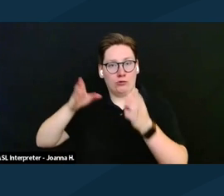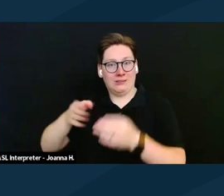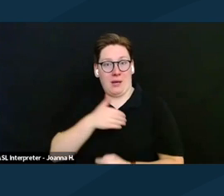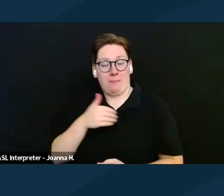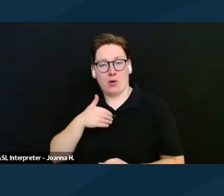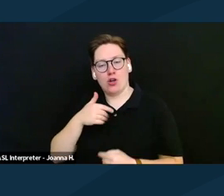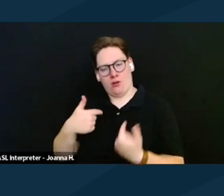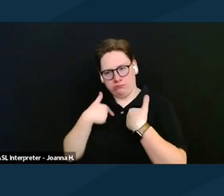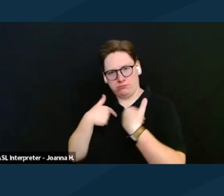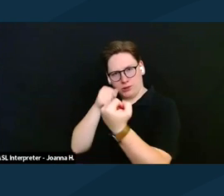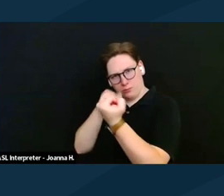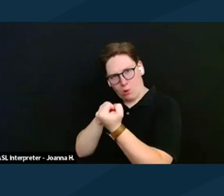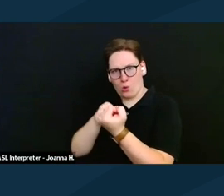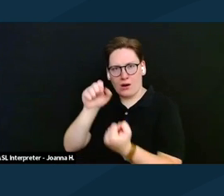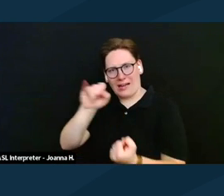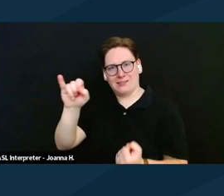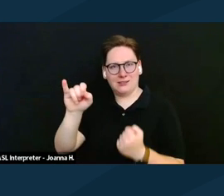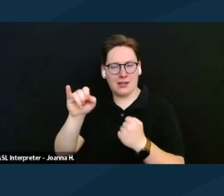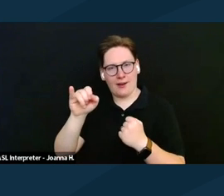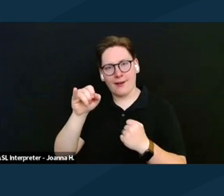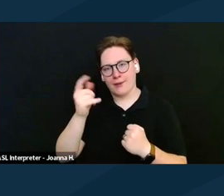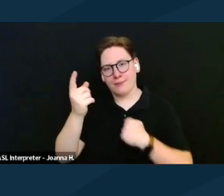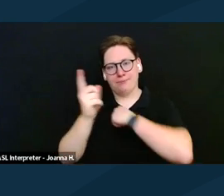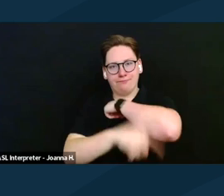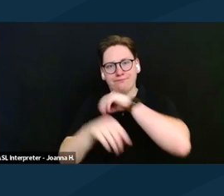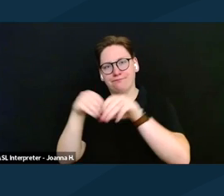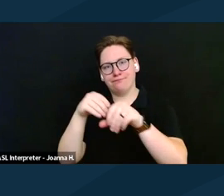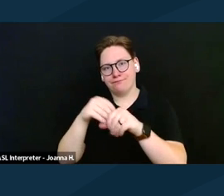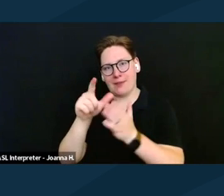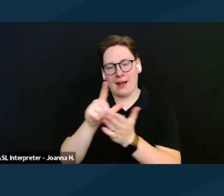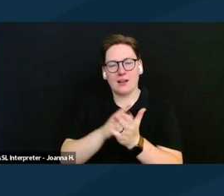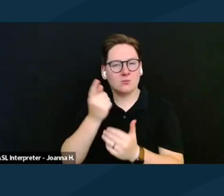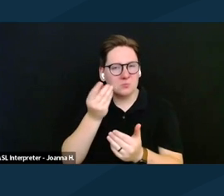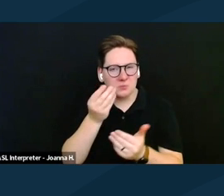for the SSI Savings Penalty Elimination Act with just a couple clicks.